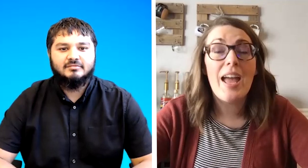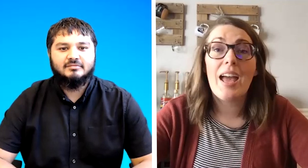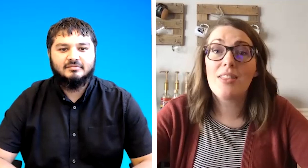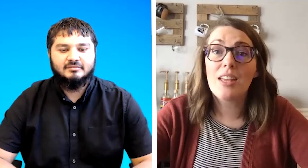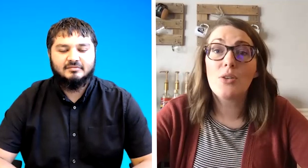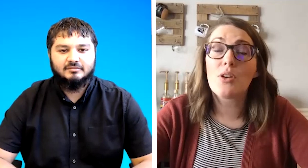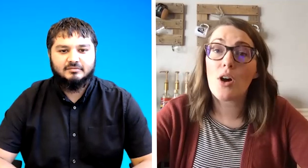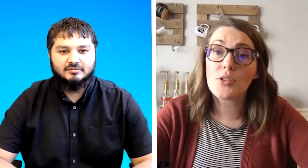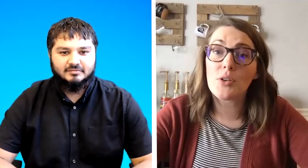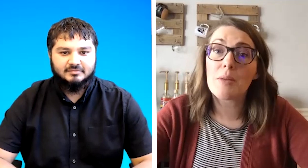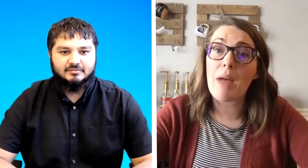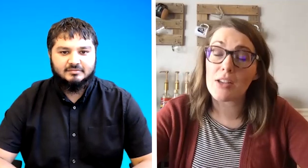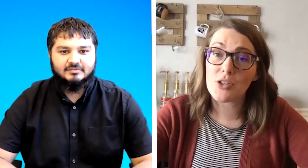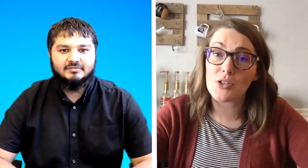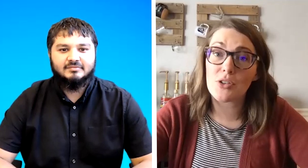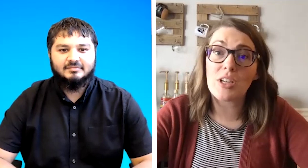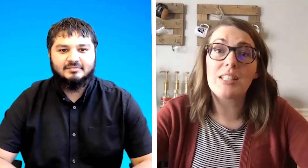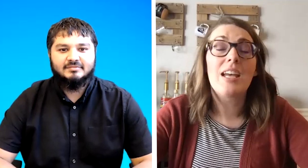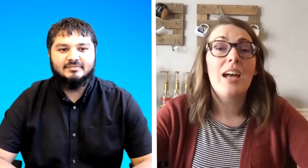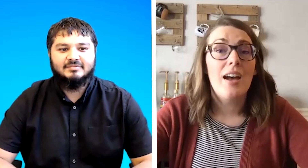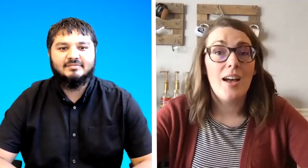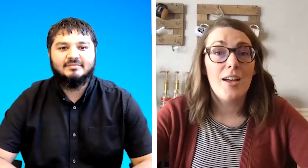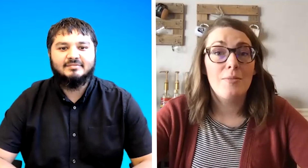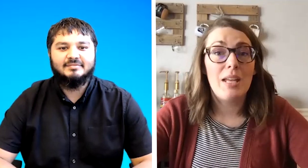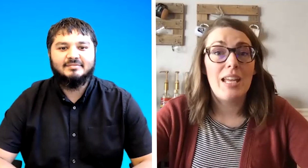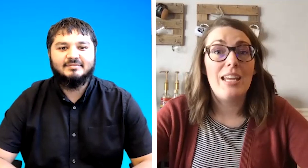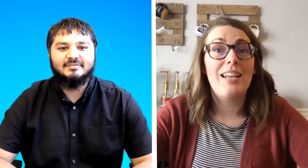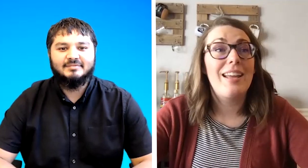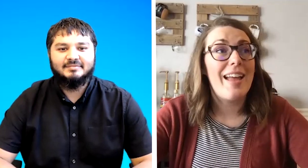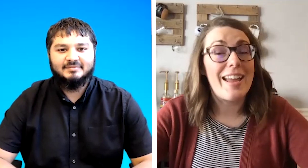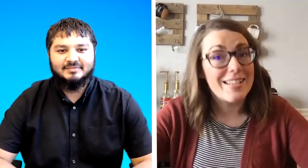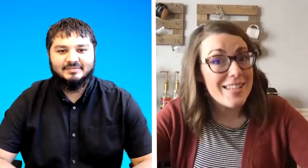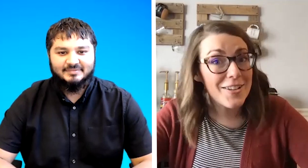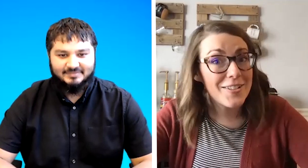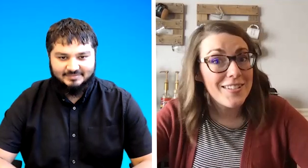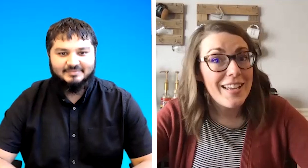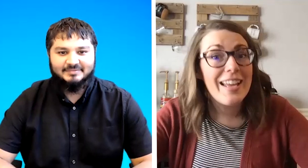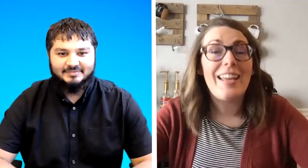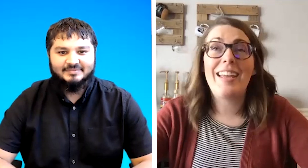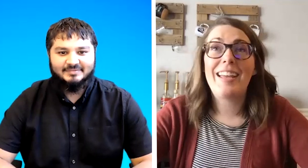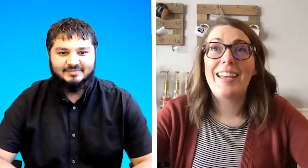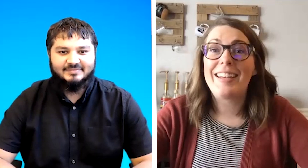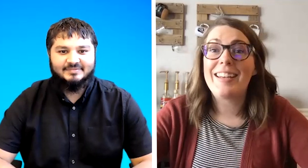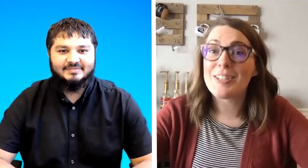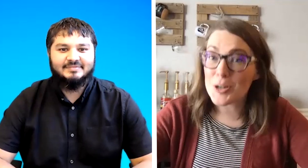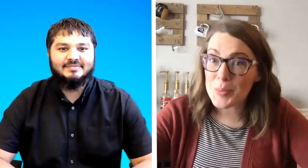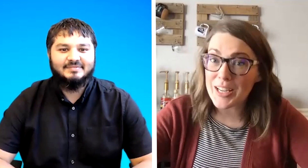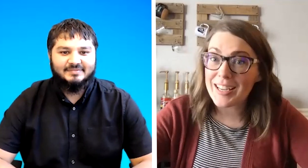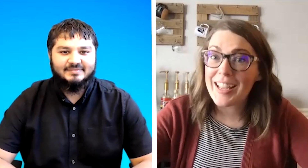and then you can also get master's degrees um in asl in interpreting